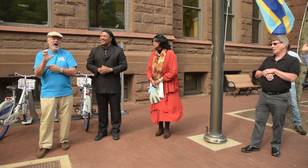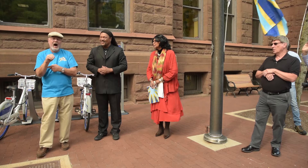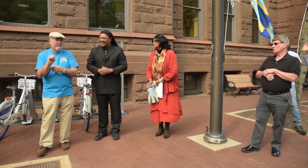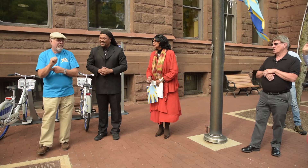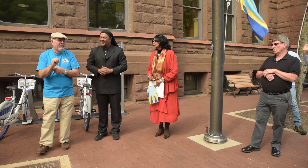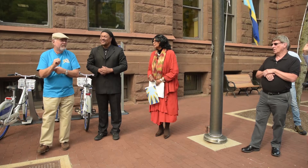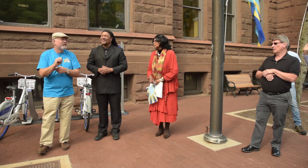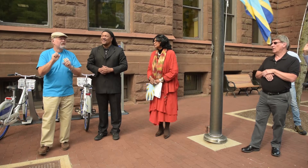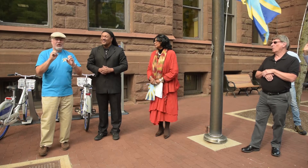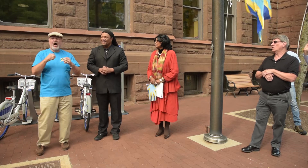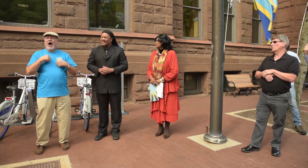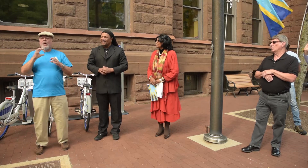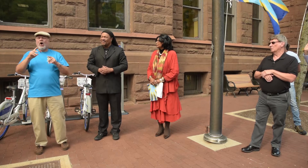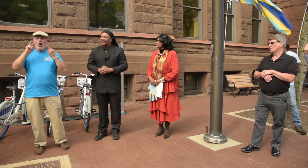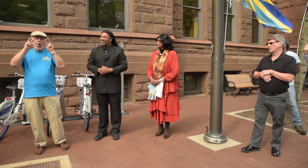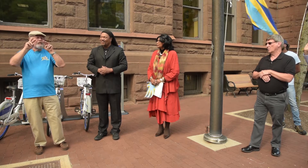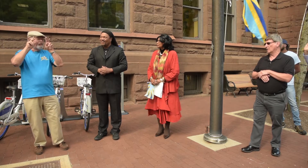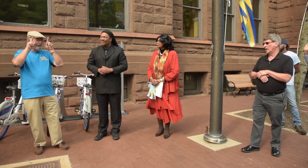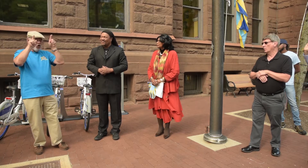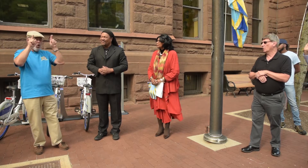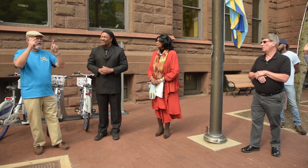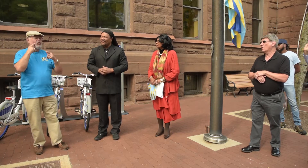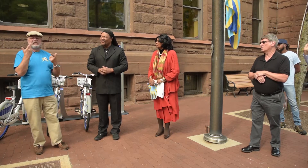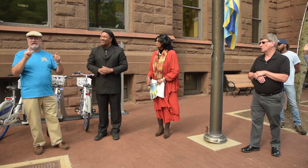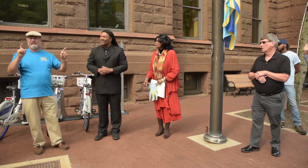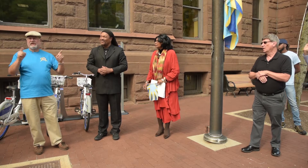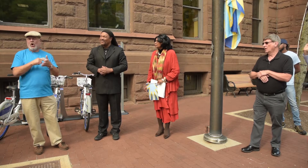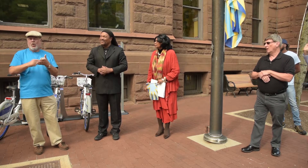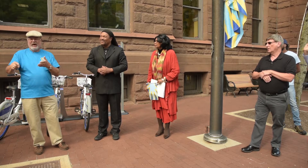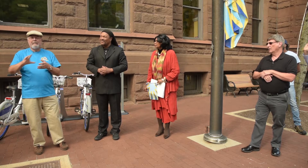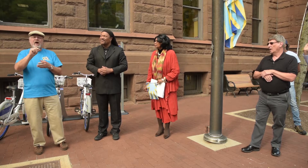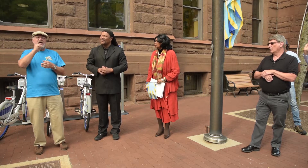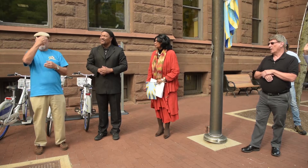members we certainly welcome you to this community and we look forward to a great